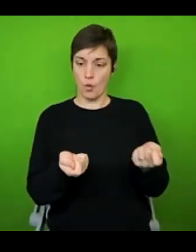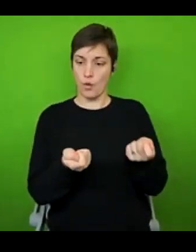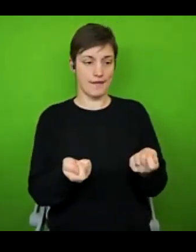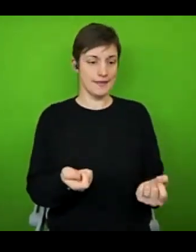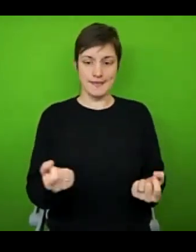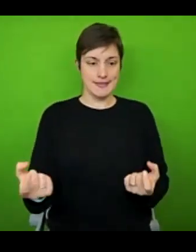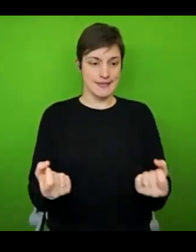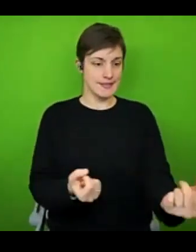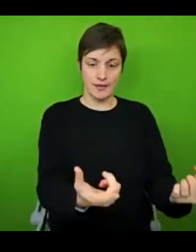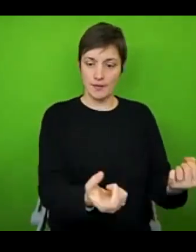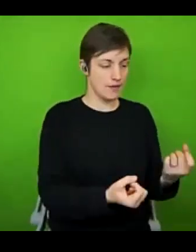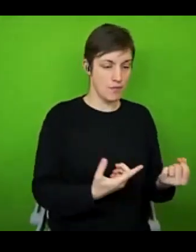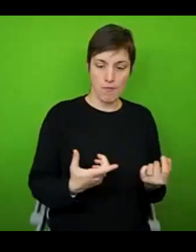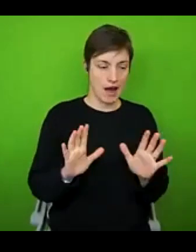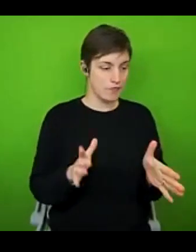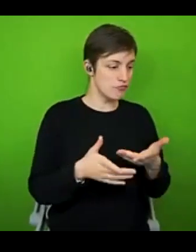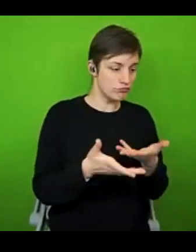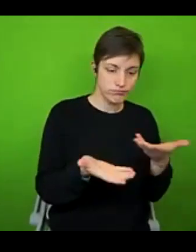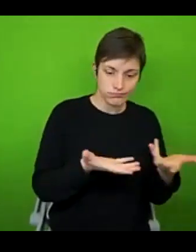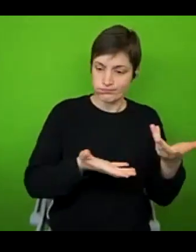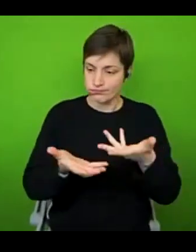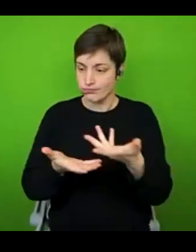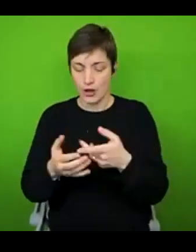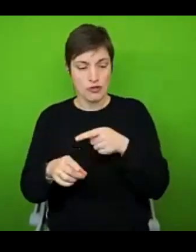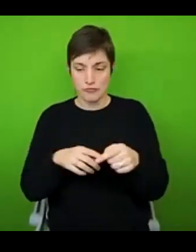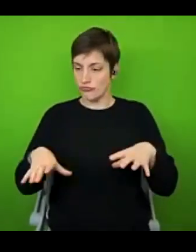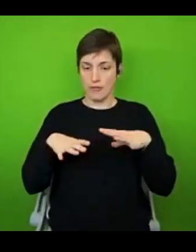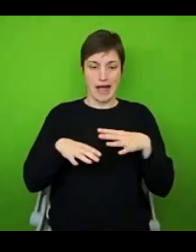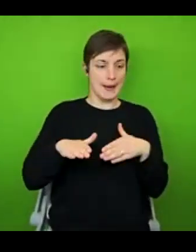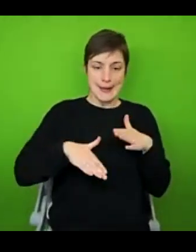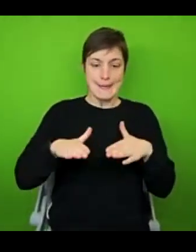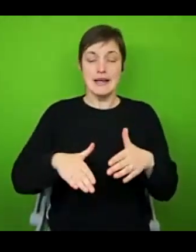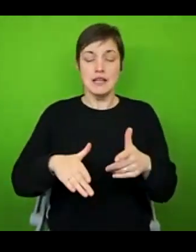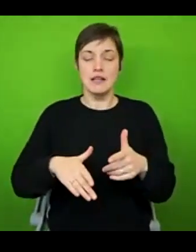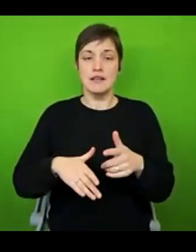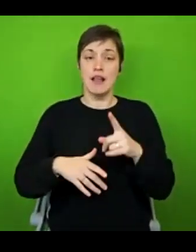multitasking, I'd be trying to take extra steps. And in my head, I thought that by getting everything done and